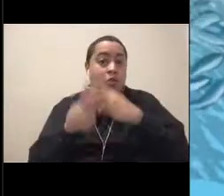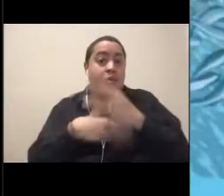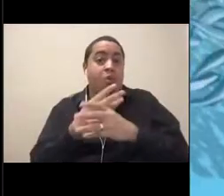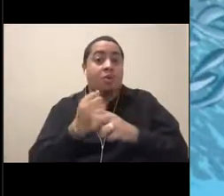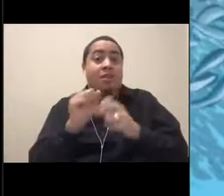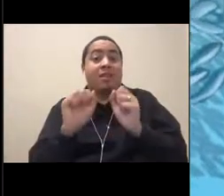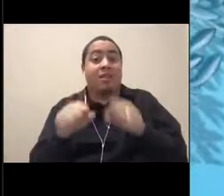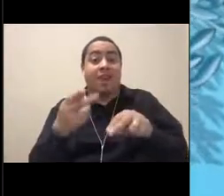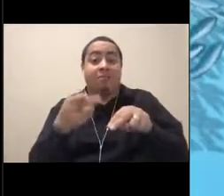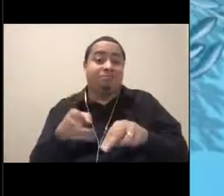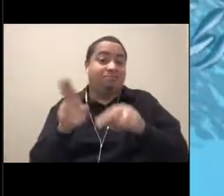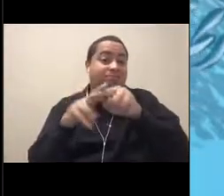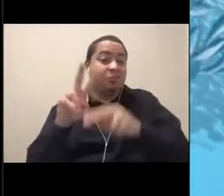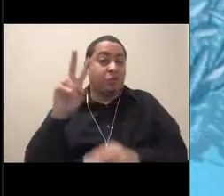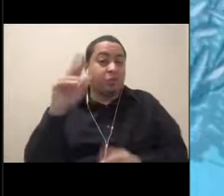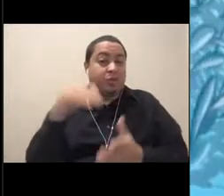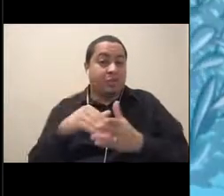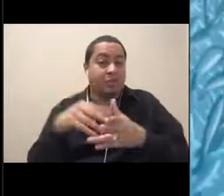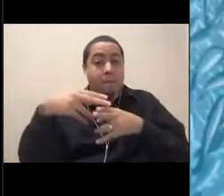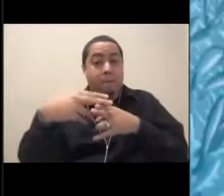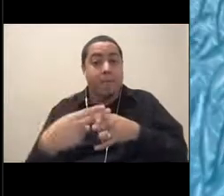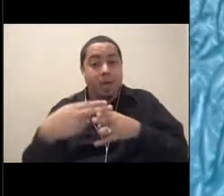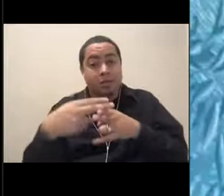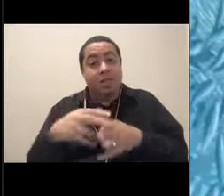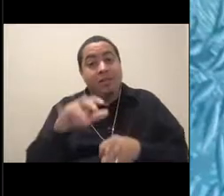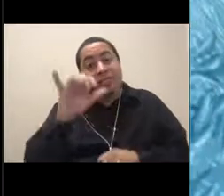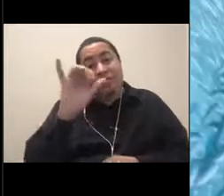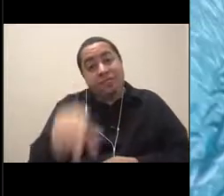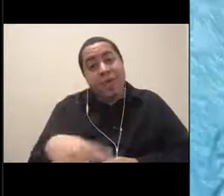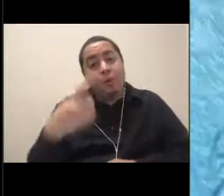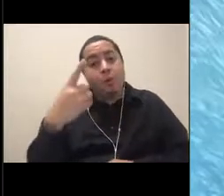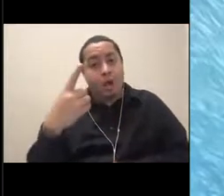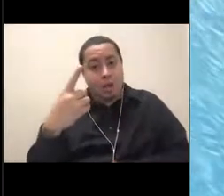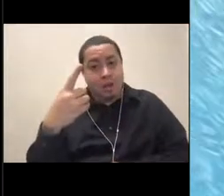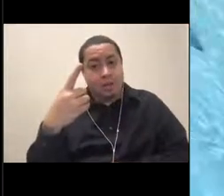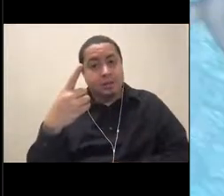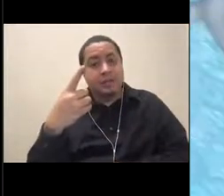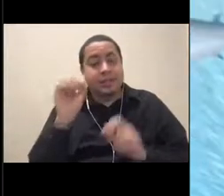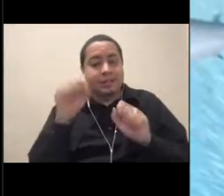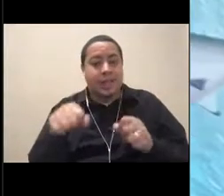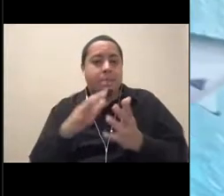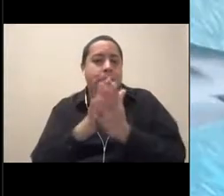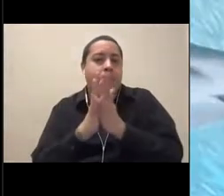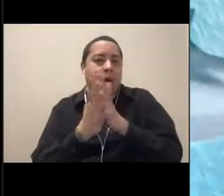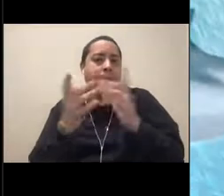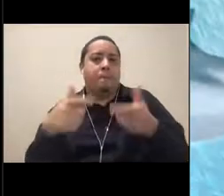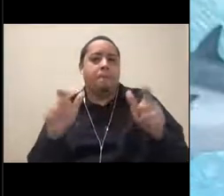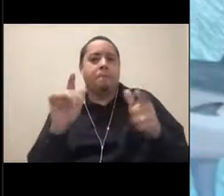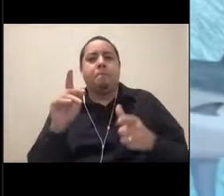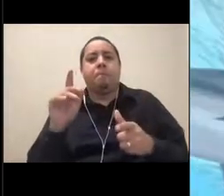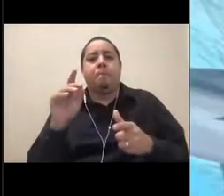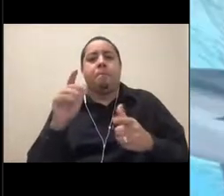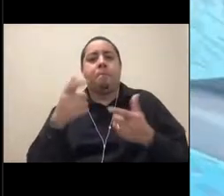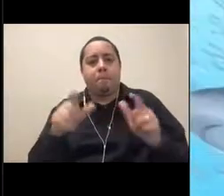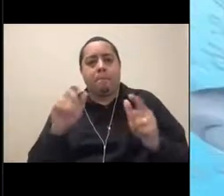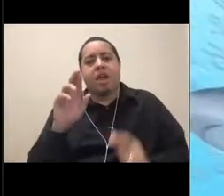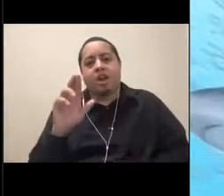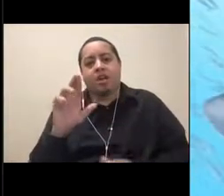In fact, this one is actually a sub-adult, which means that it can get even bigger. As we pan around, you're going to get a view